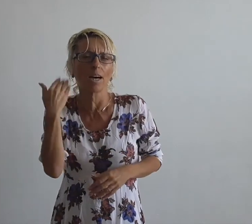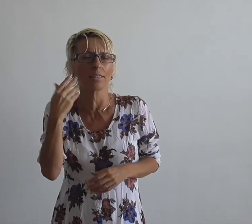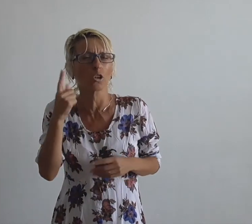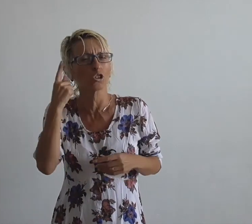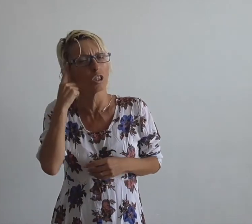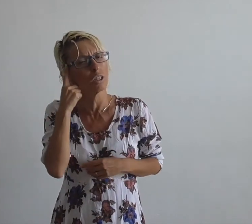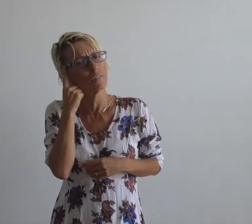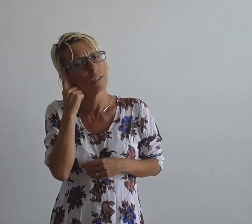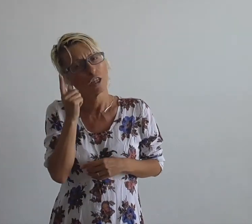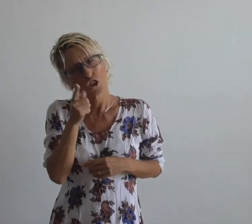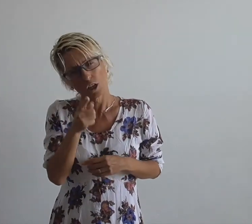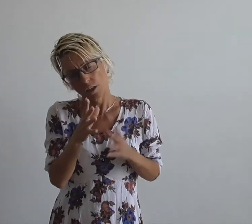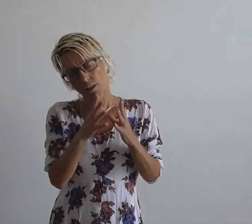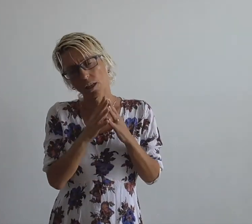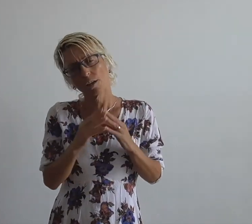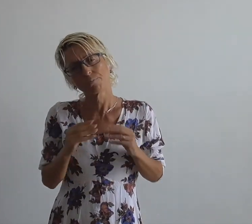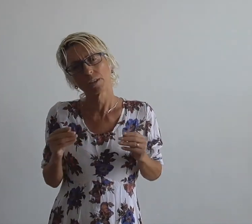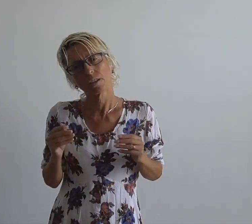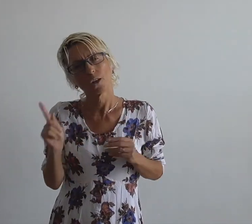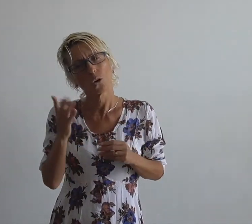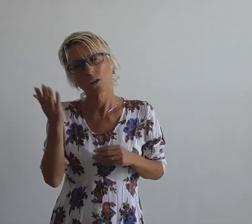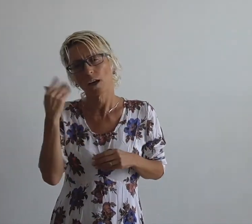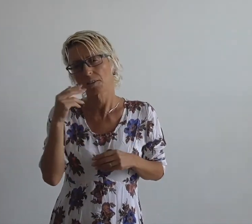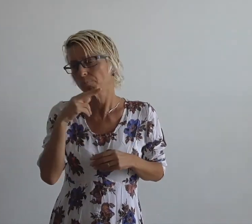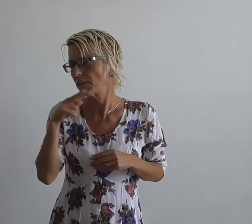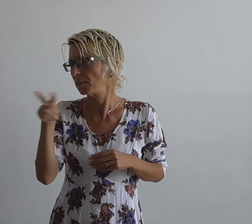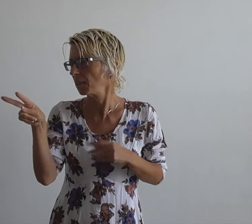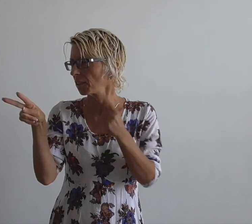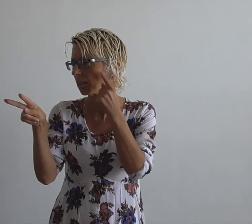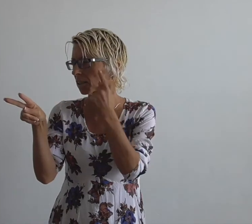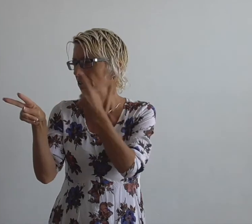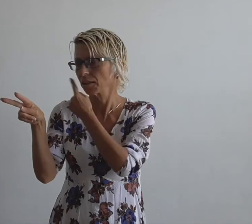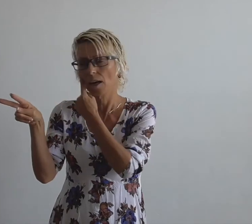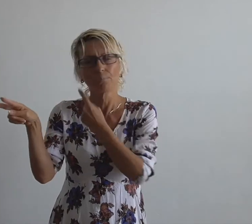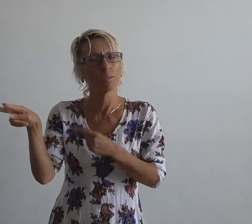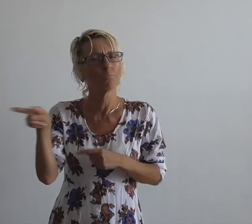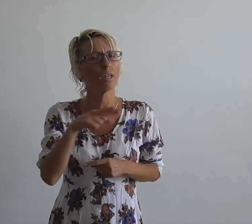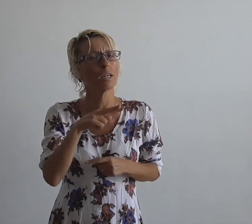If I would have thought you will disappear I would take my eyes of you